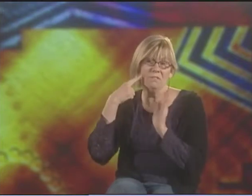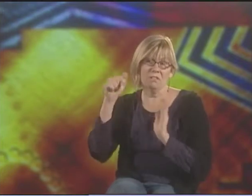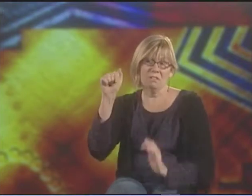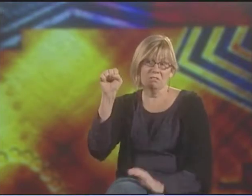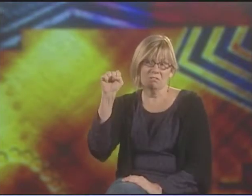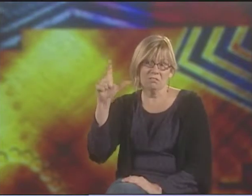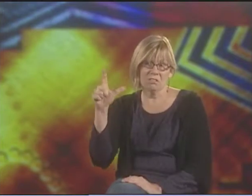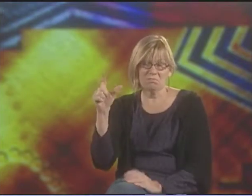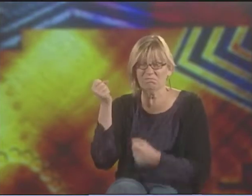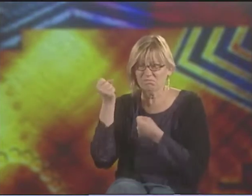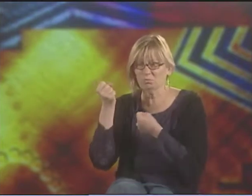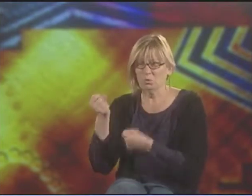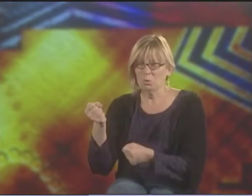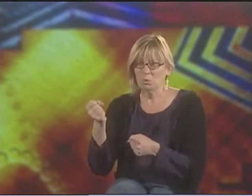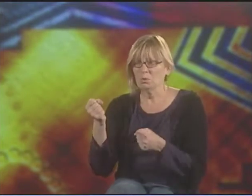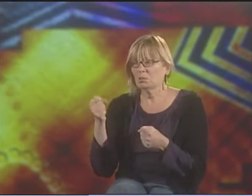SO "THE TREASURE"...